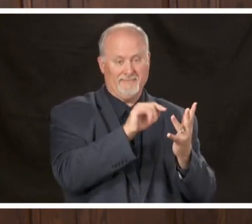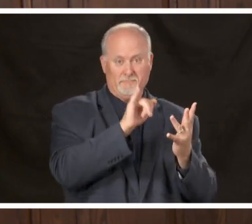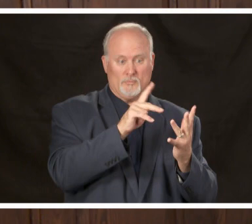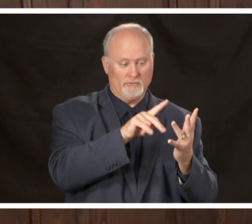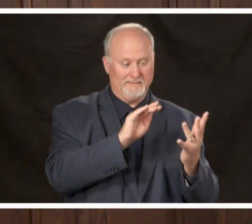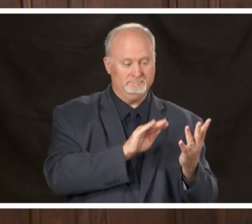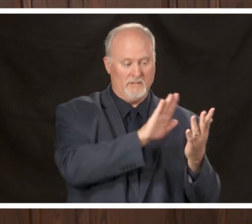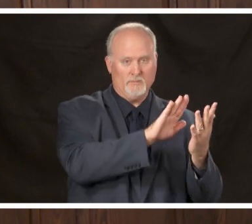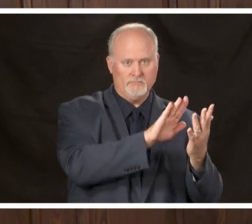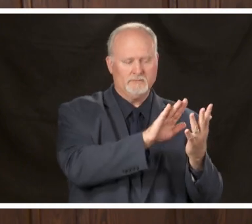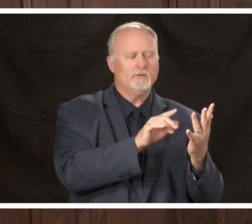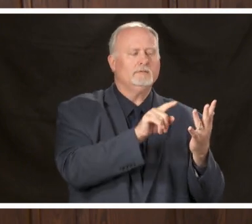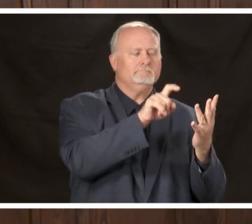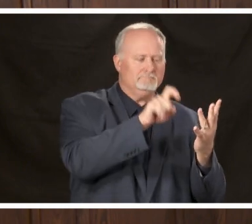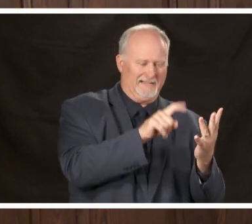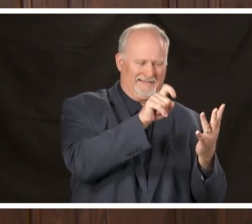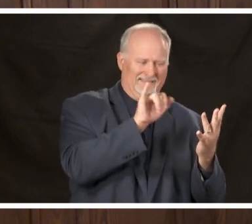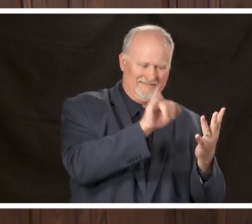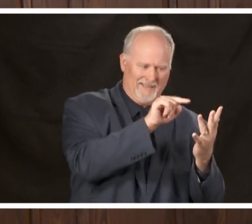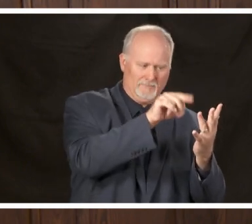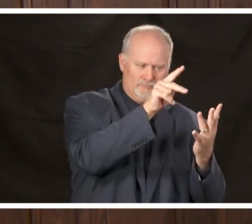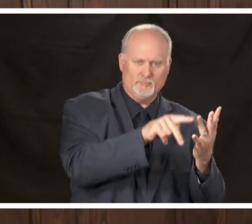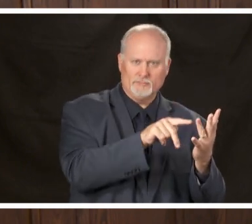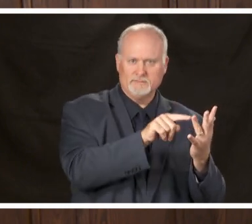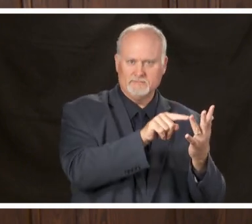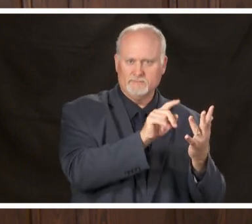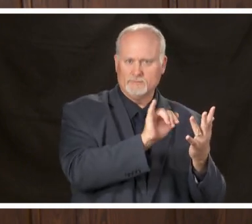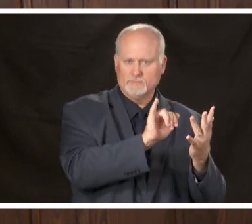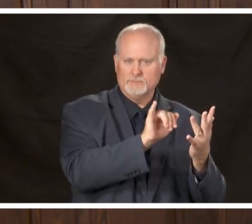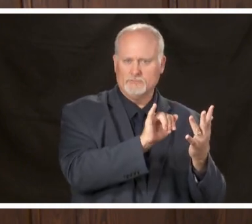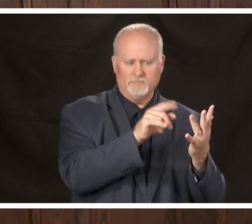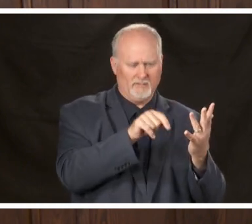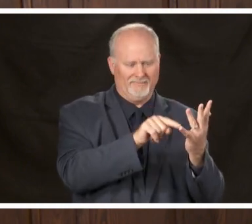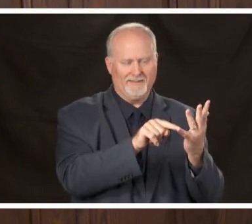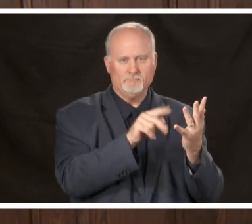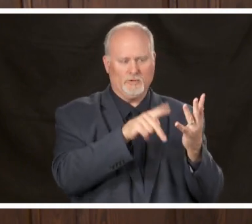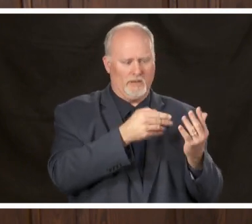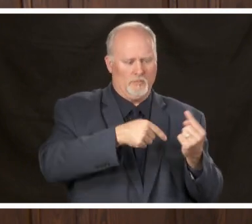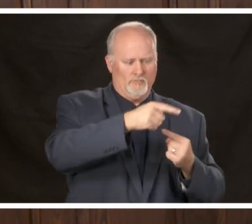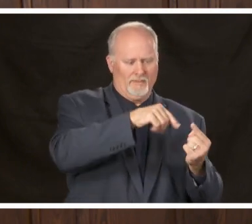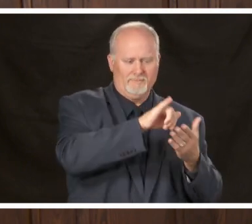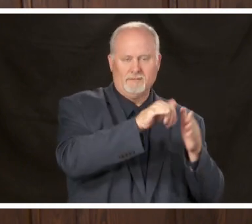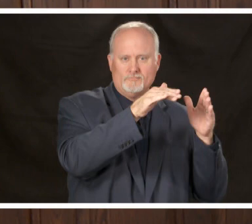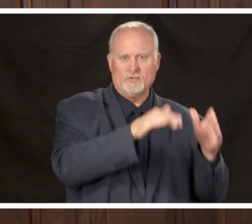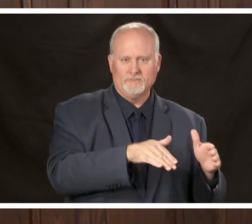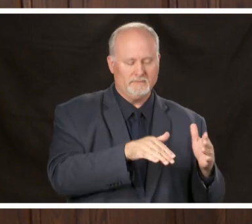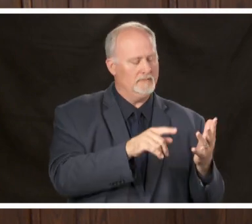have to test that person we immediately put that person in quarantine and we